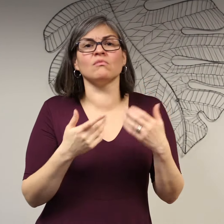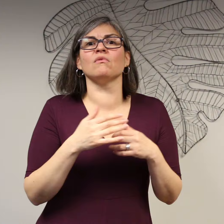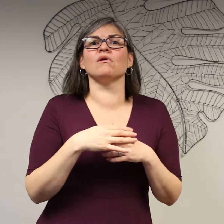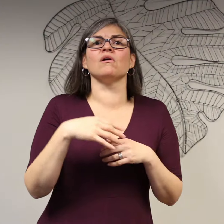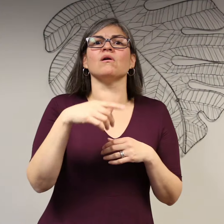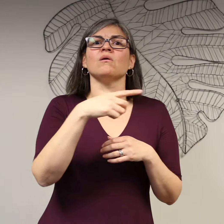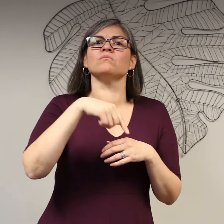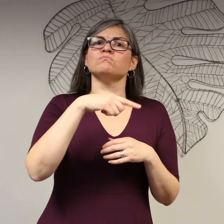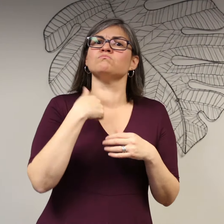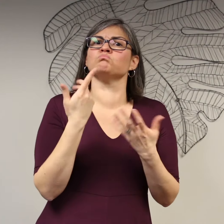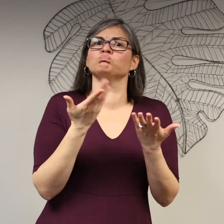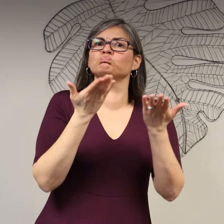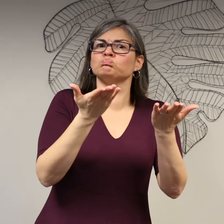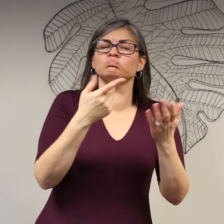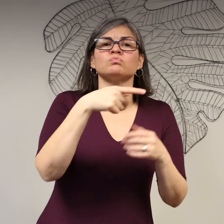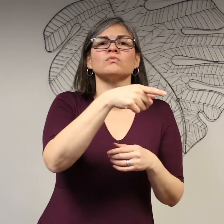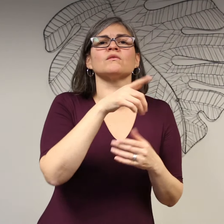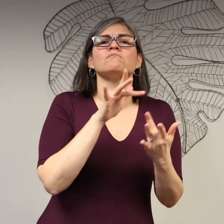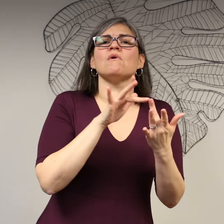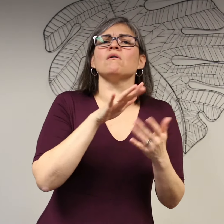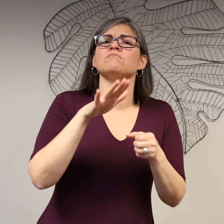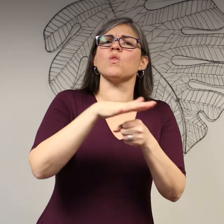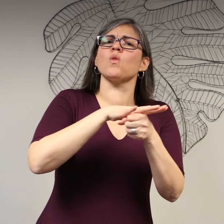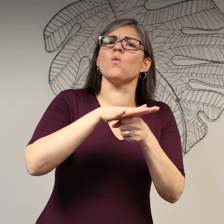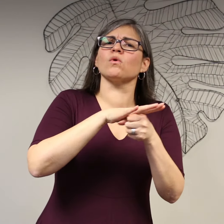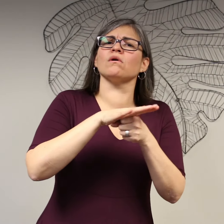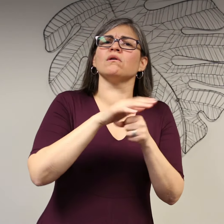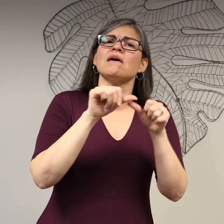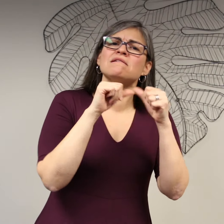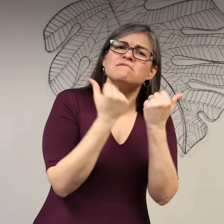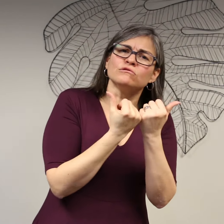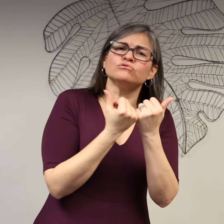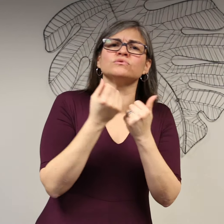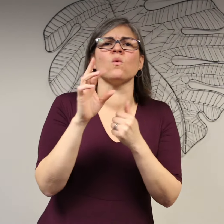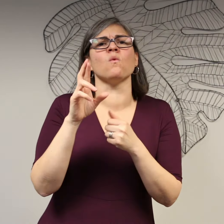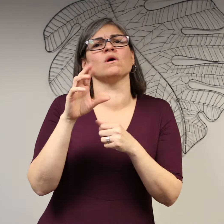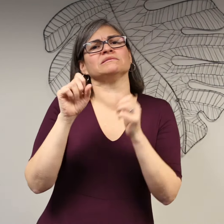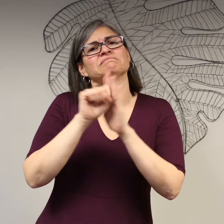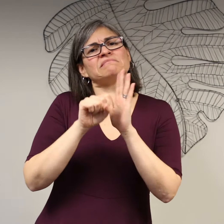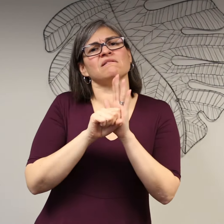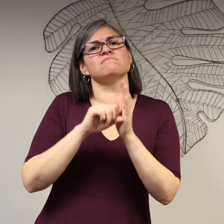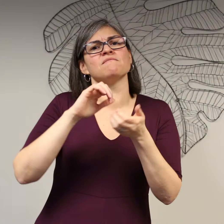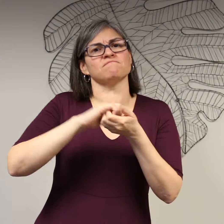I encourage people to work together -- introduce yourself and maybe see if they have any local